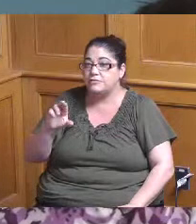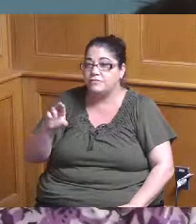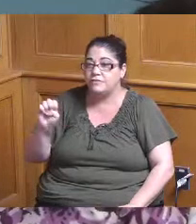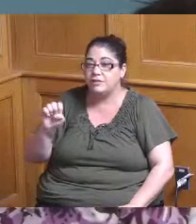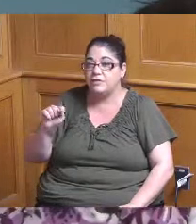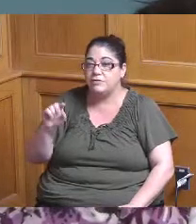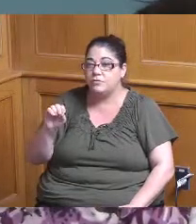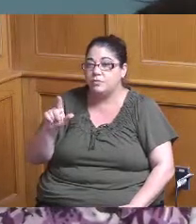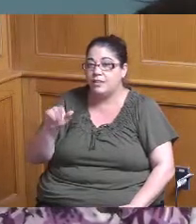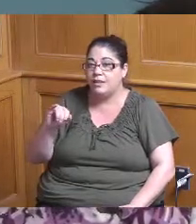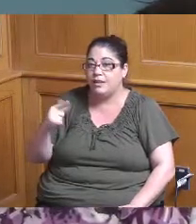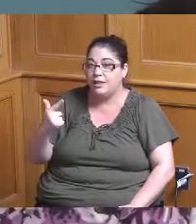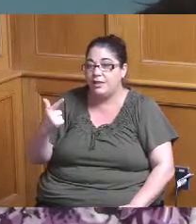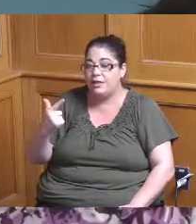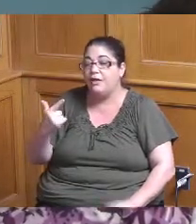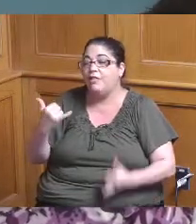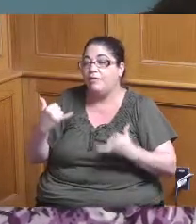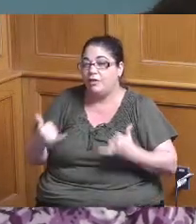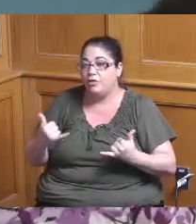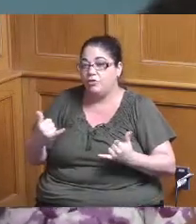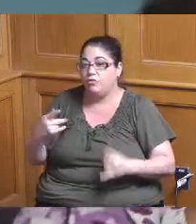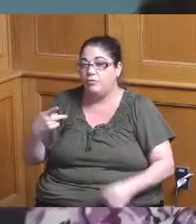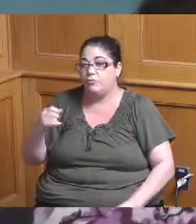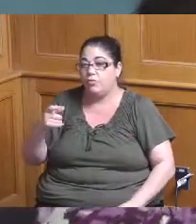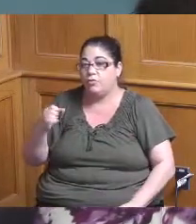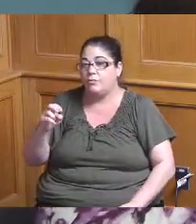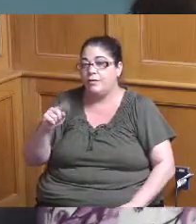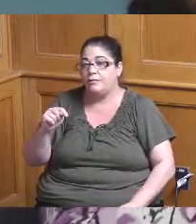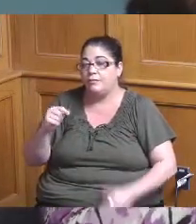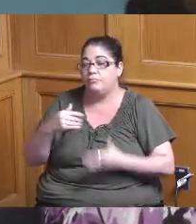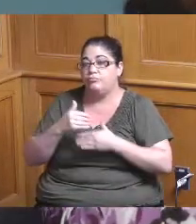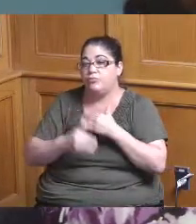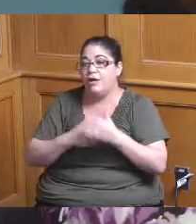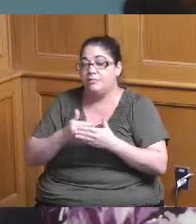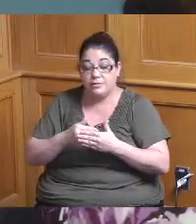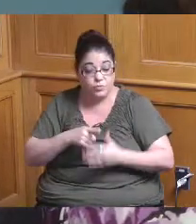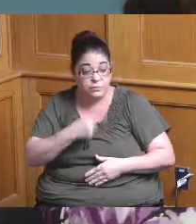the current procurement process and you're telling me that currently you have a